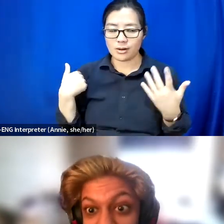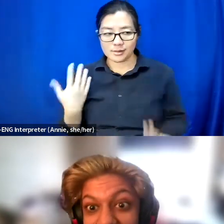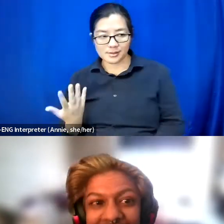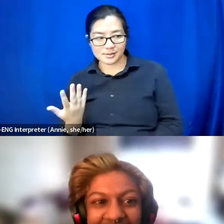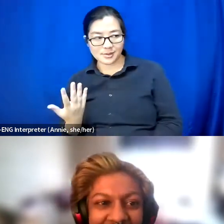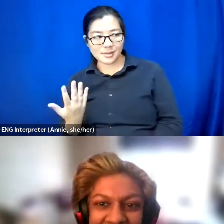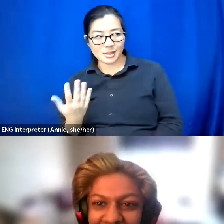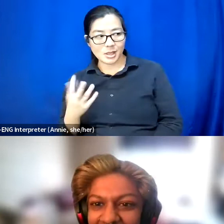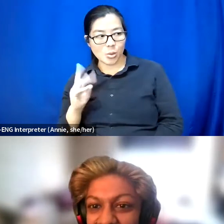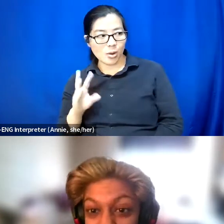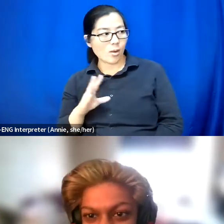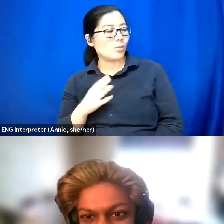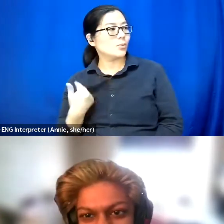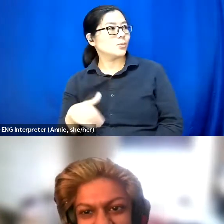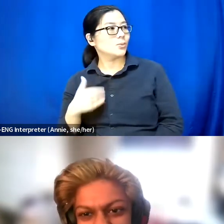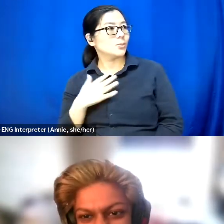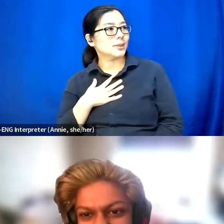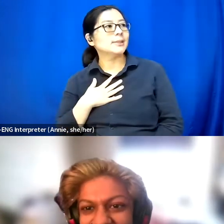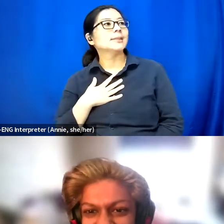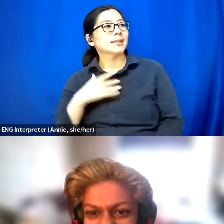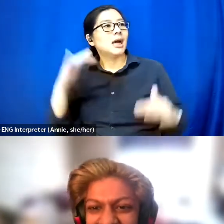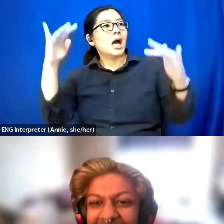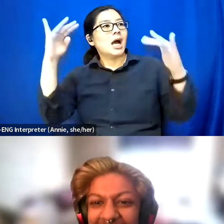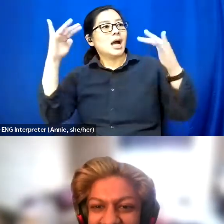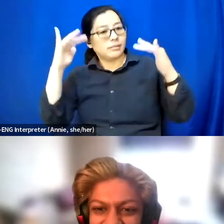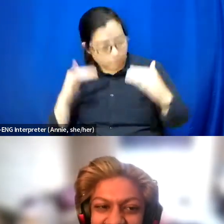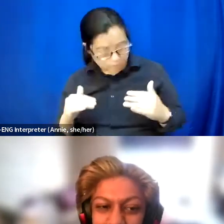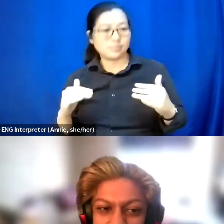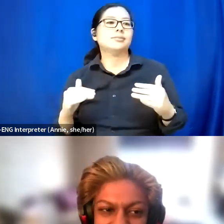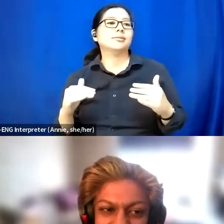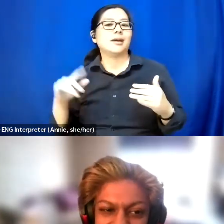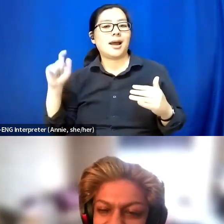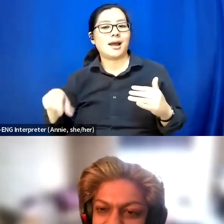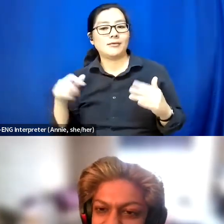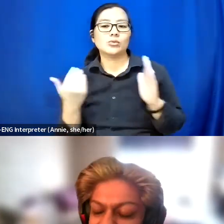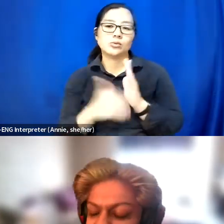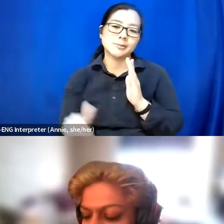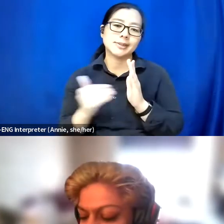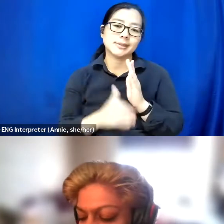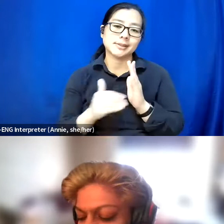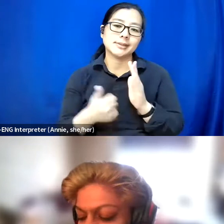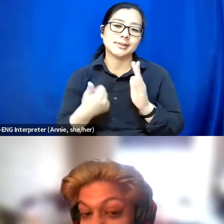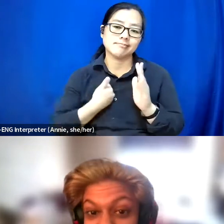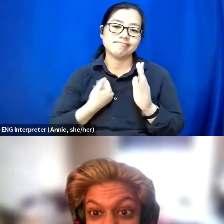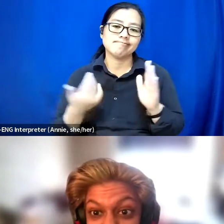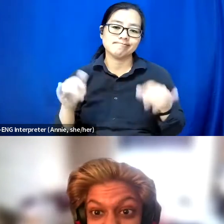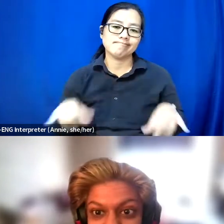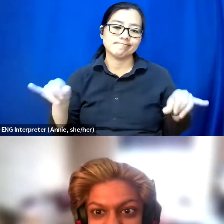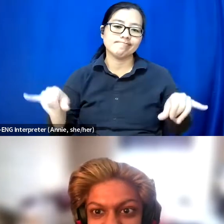Okay. Nope this is completely necessary to keep repeating. And that is a little frustrating.